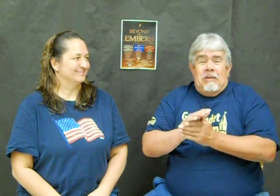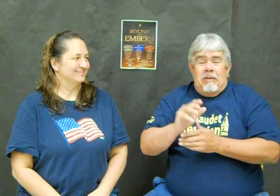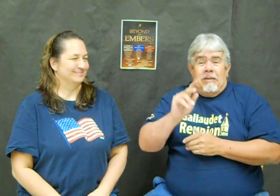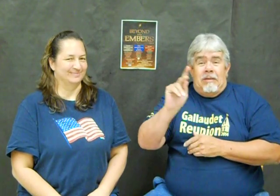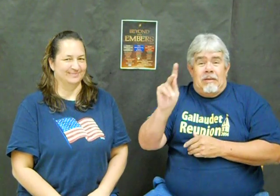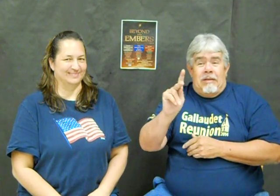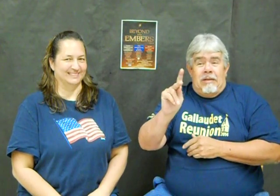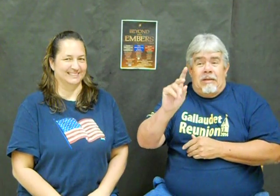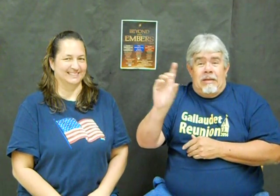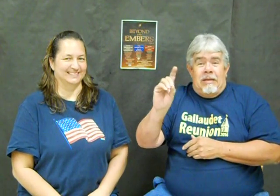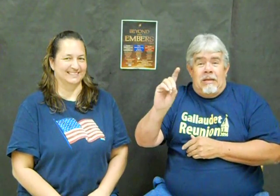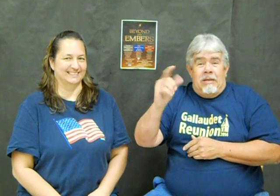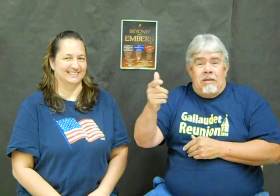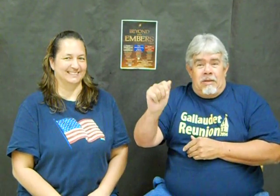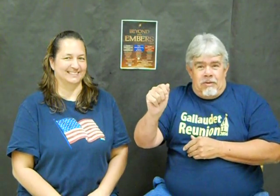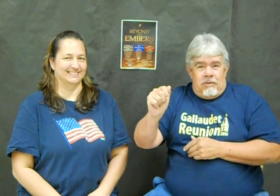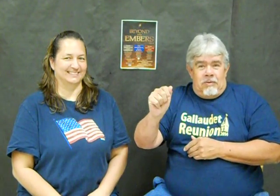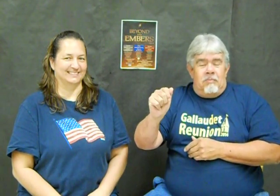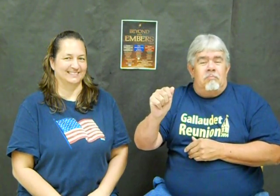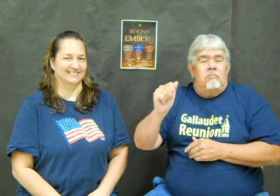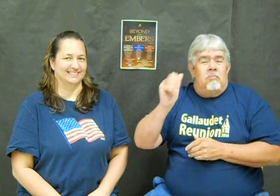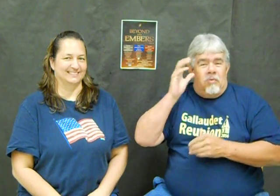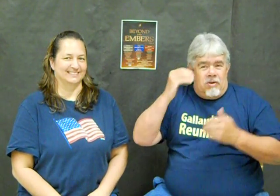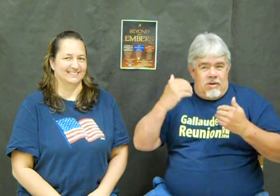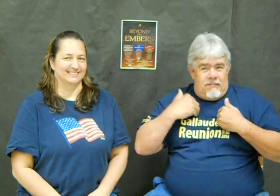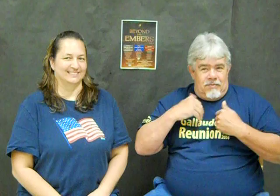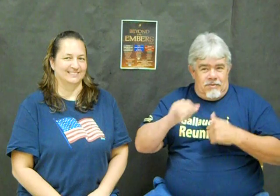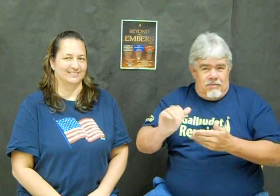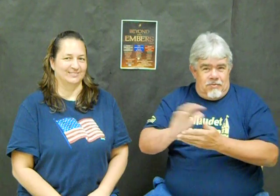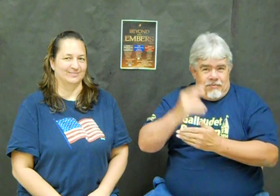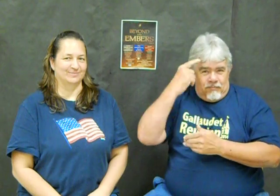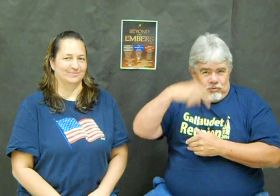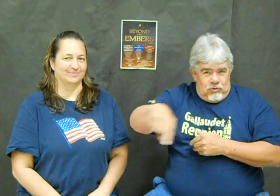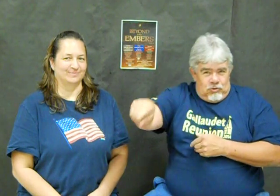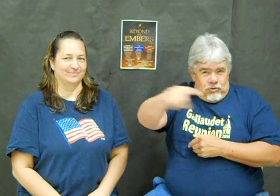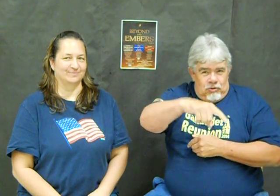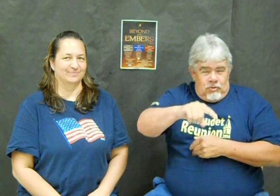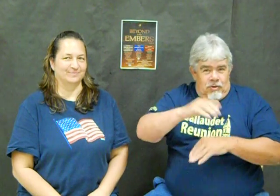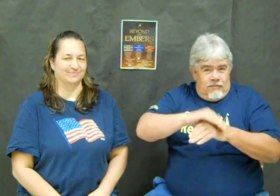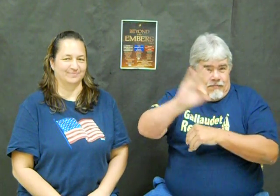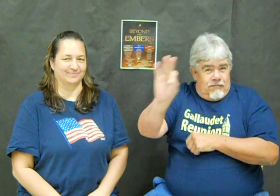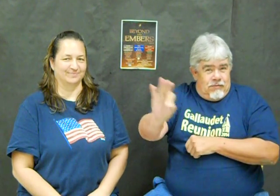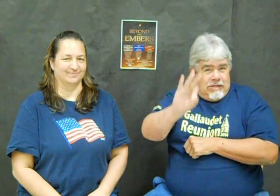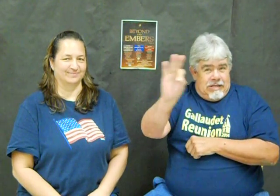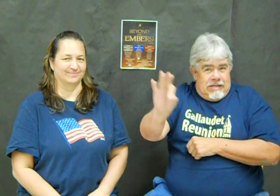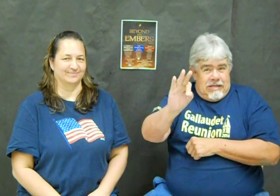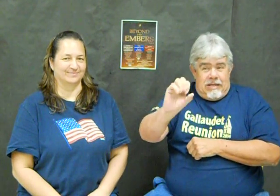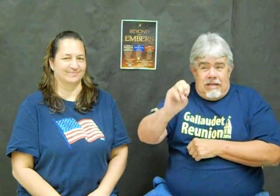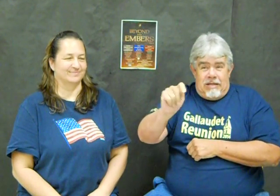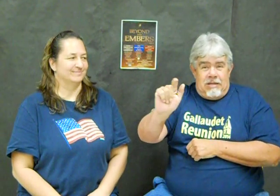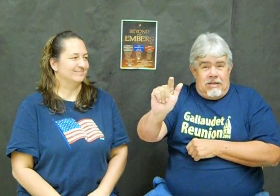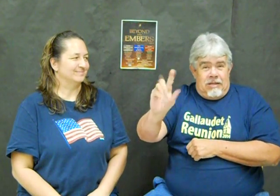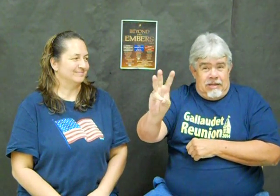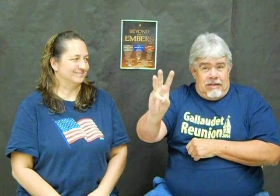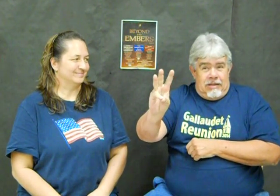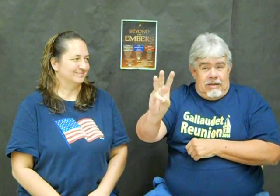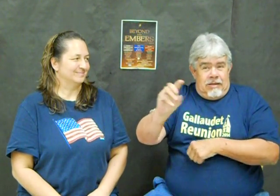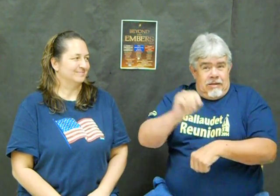KDGA will have a movie for you all on Friday, September 26